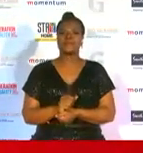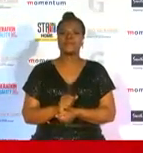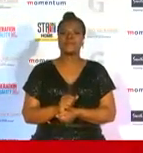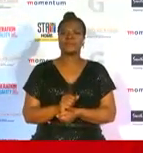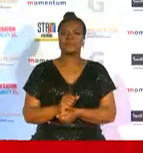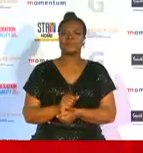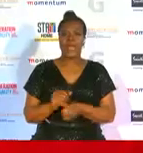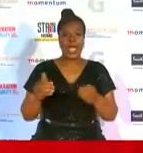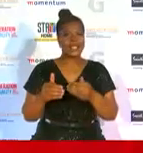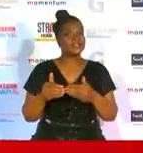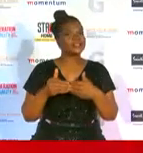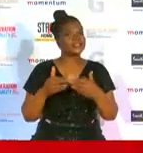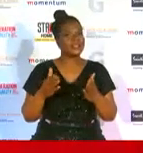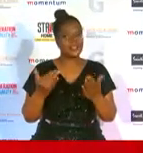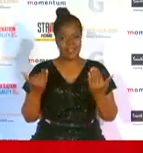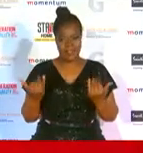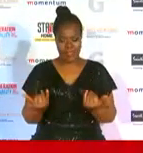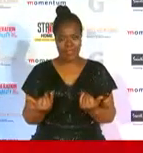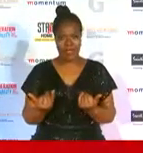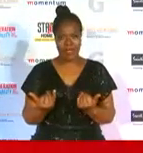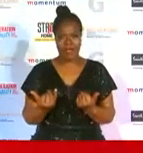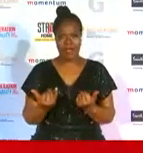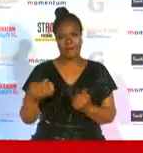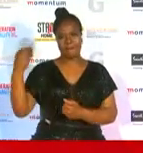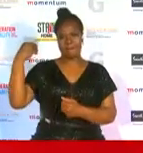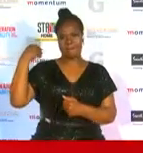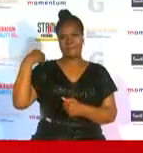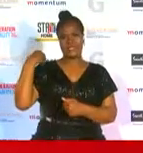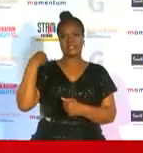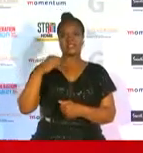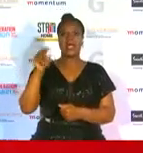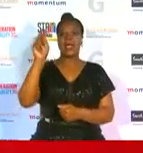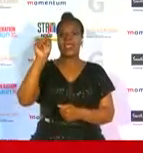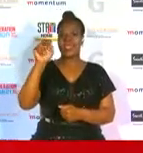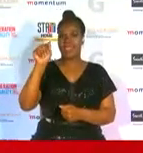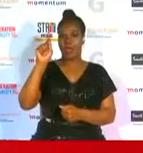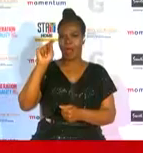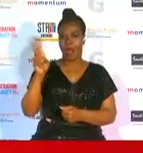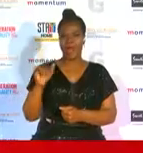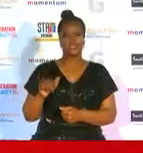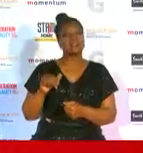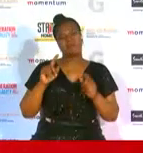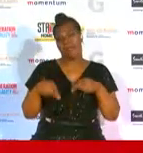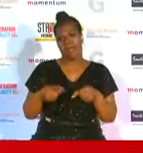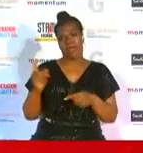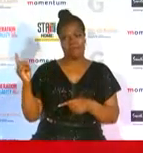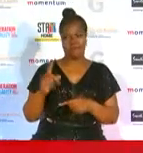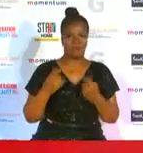minister of the department that is sports arts and culture honorable ngatim tatwa was on a unable to attend tonight's event